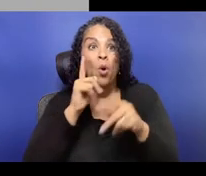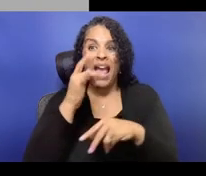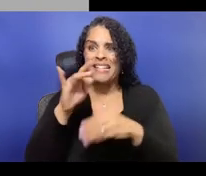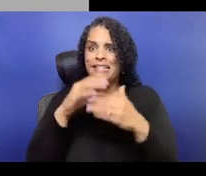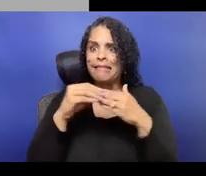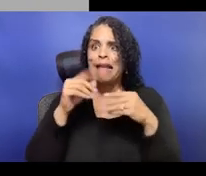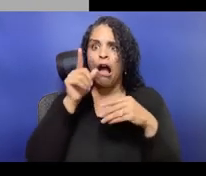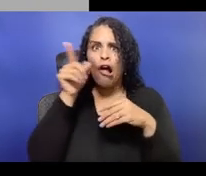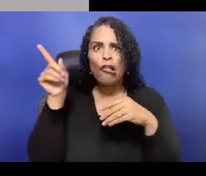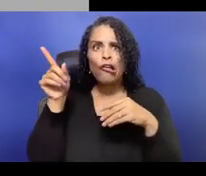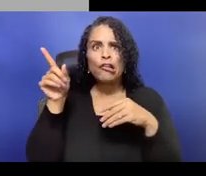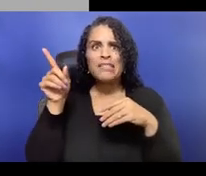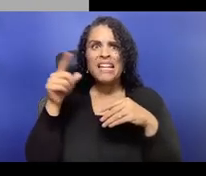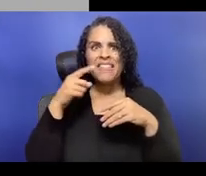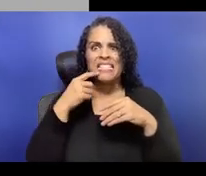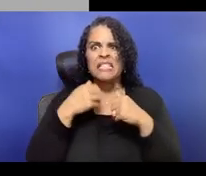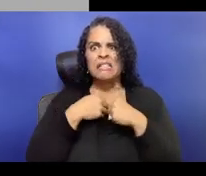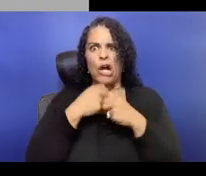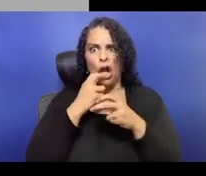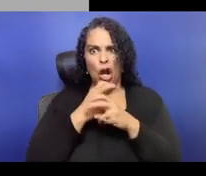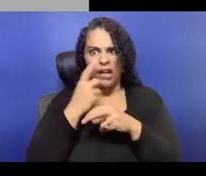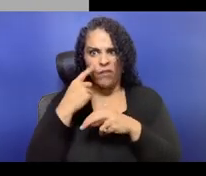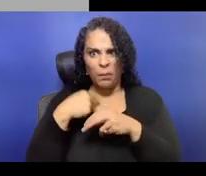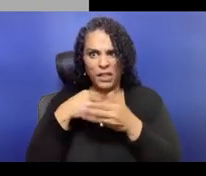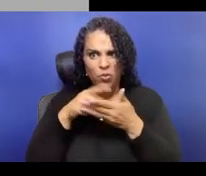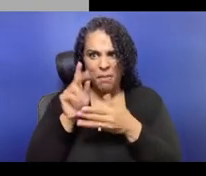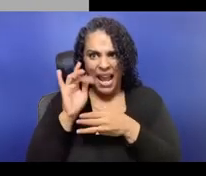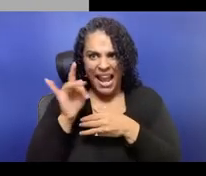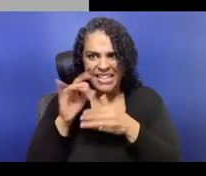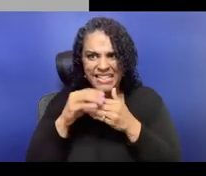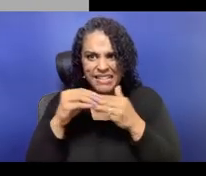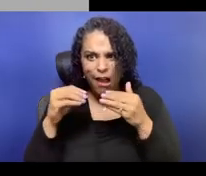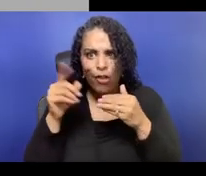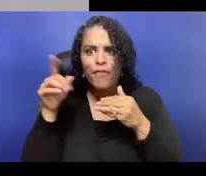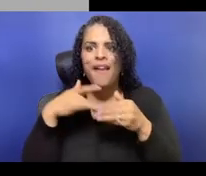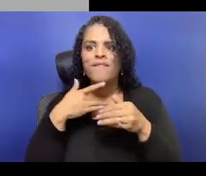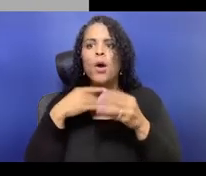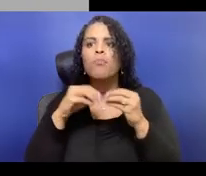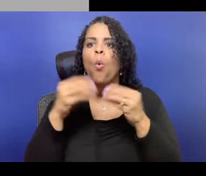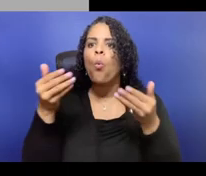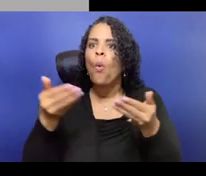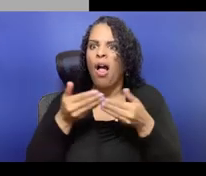at multiple points during the production process or during the performance process.